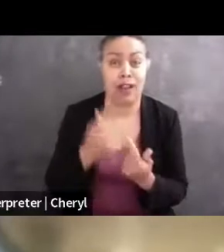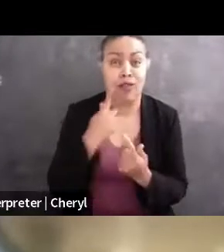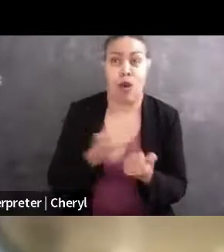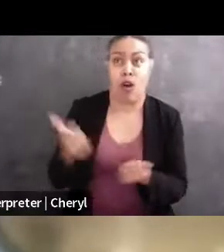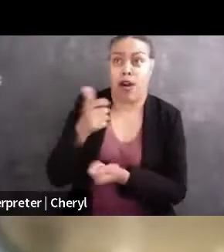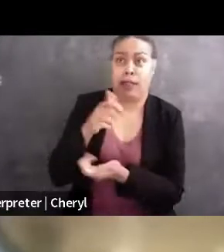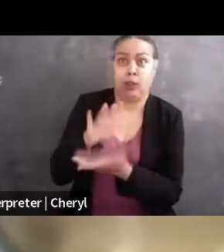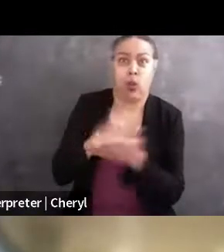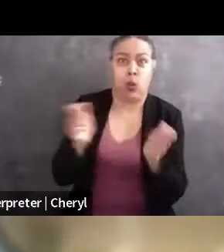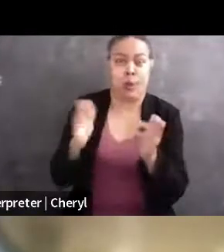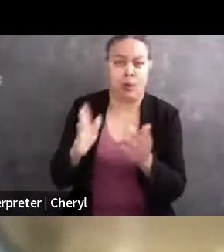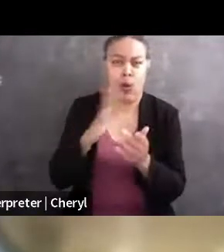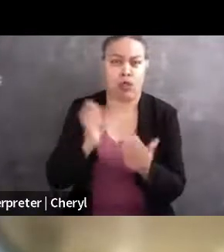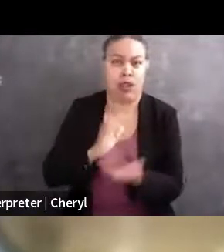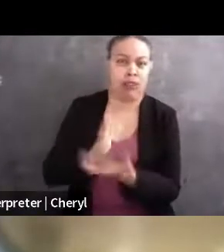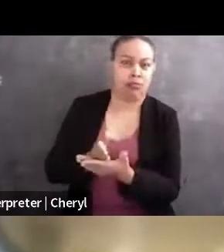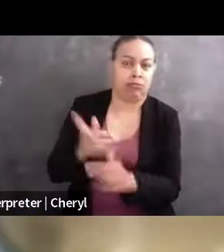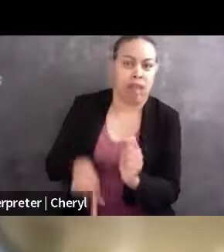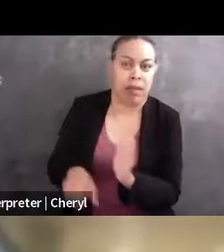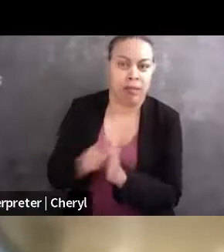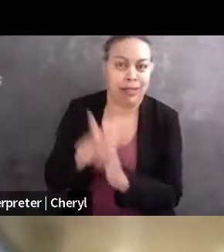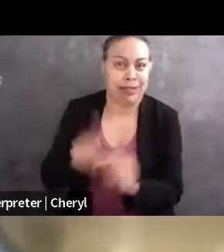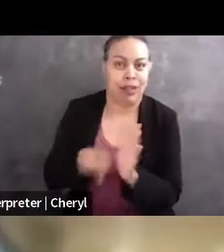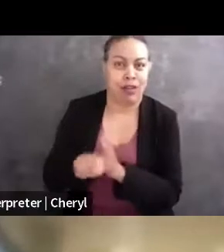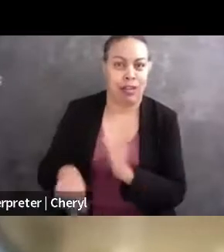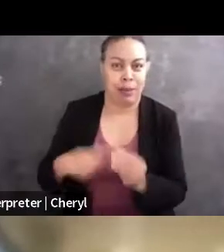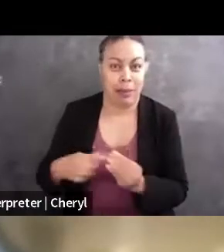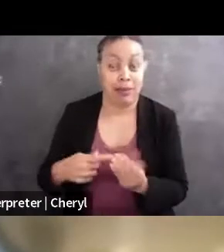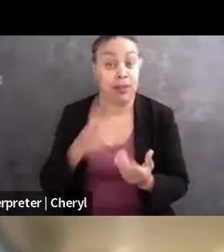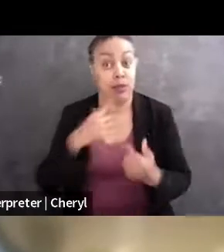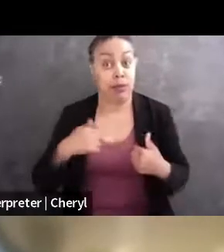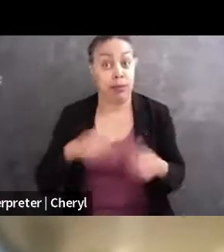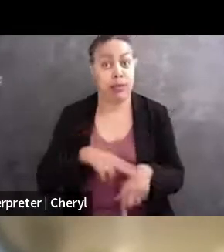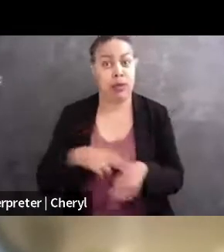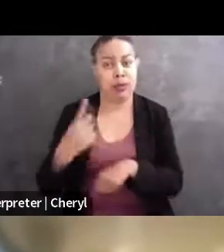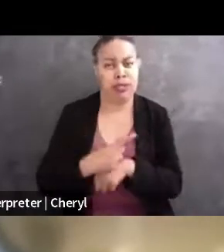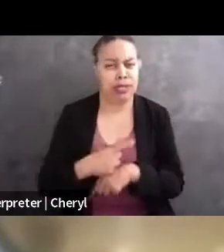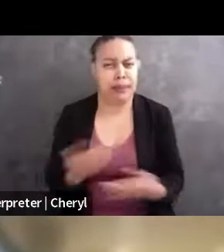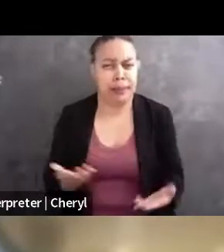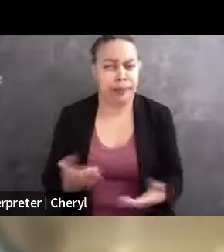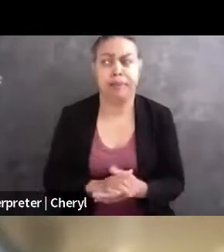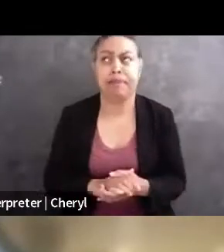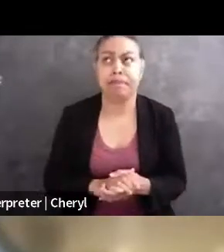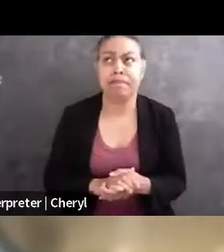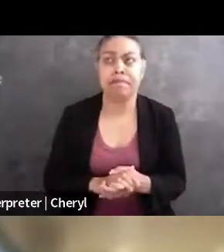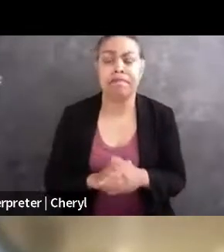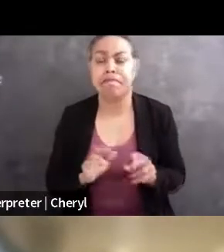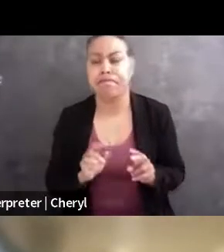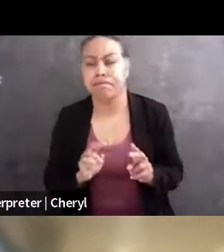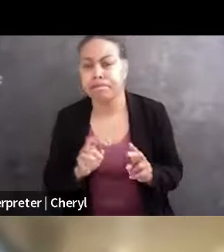So a typical day for me may look like, you know, monitoring our hotline, making sure,